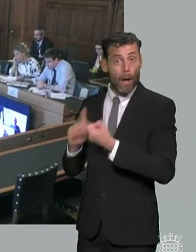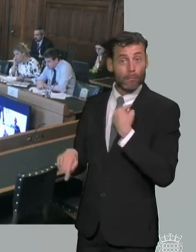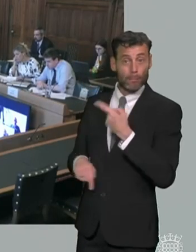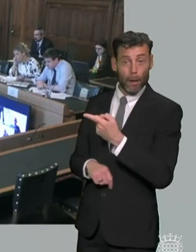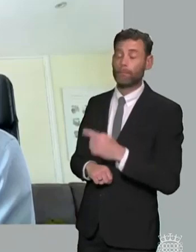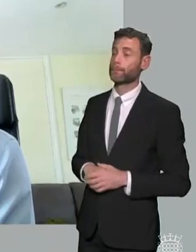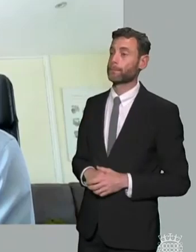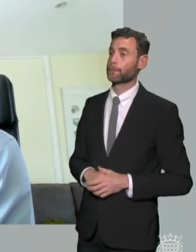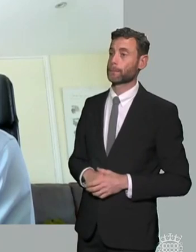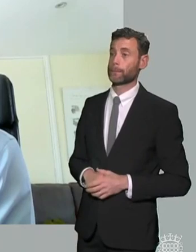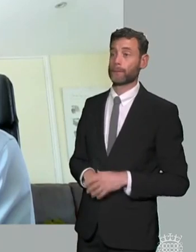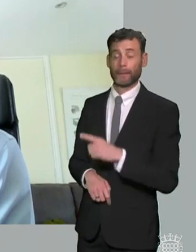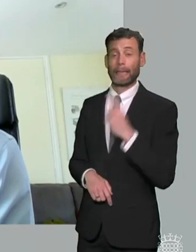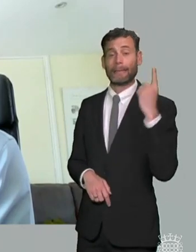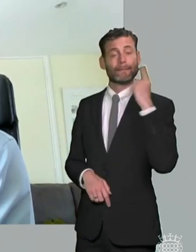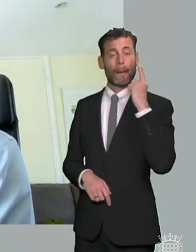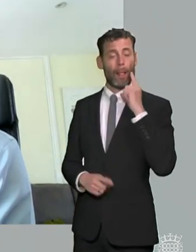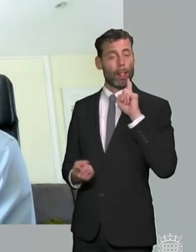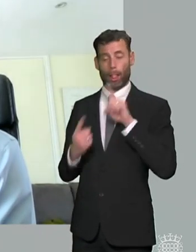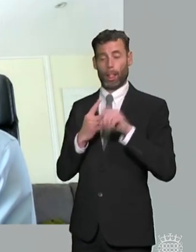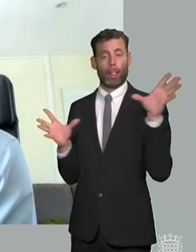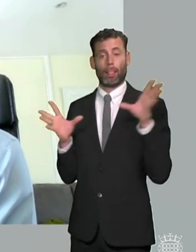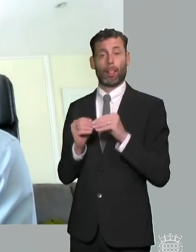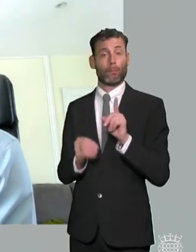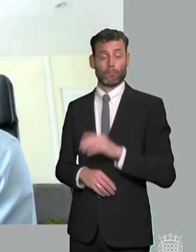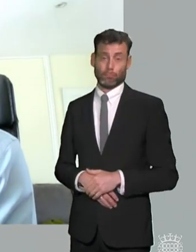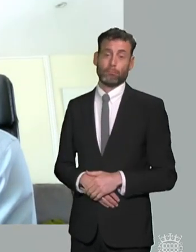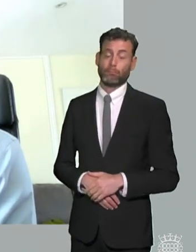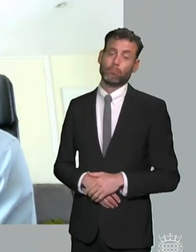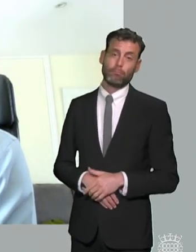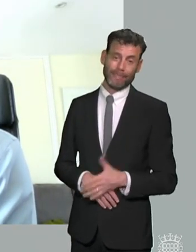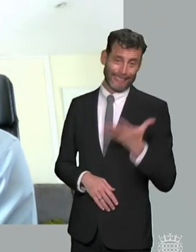yeah so simple answer is yes i think that one of the one of the biggest going back